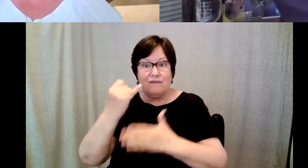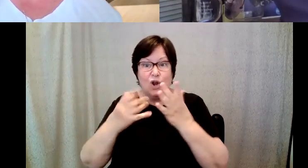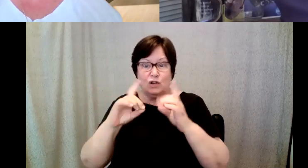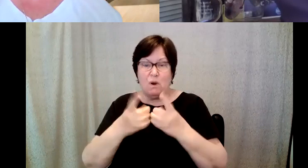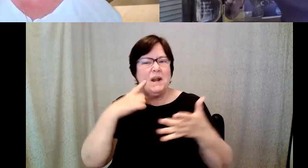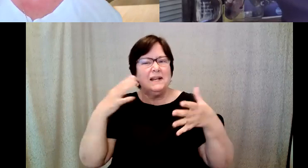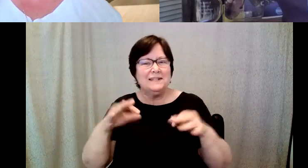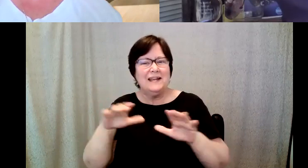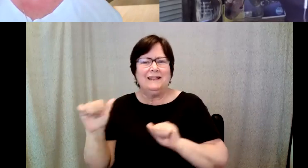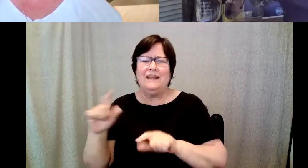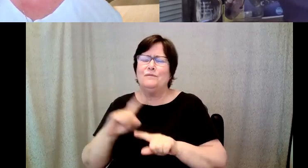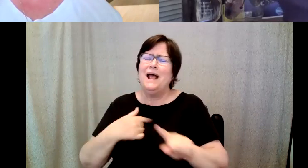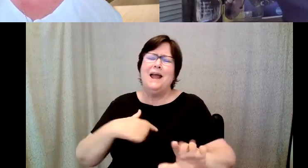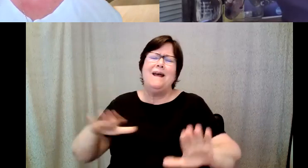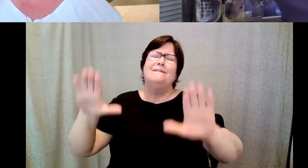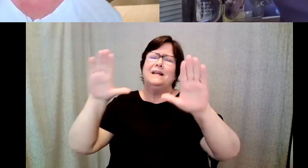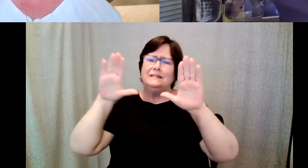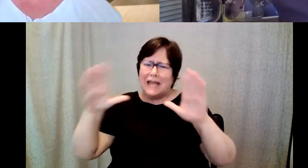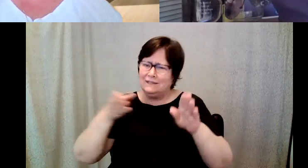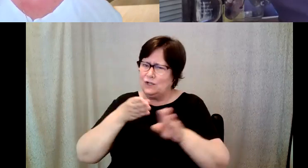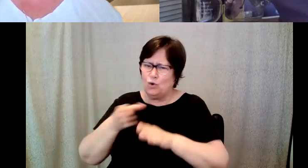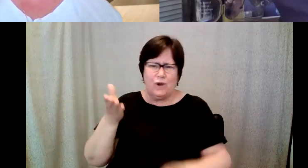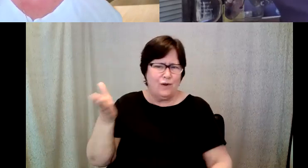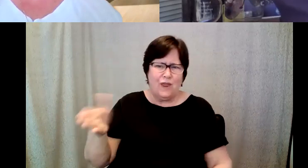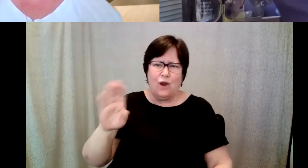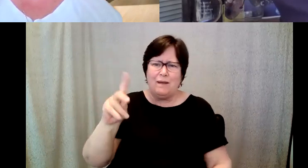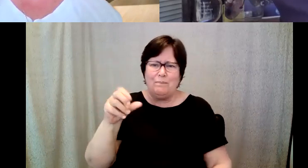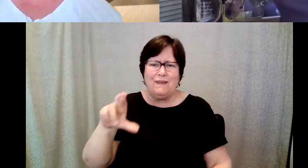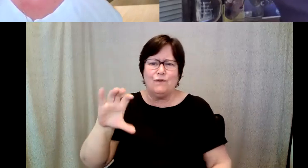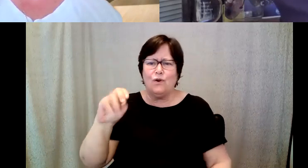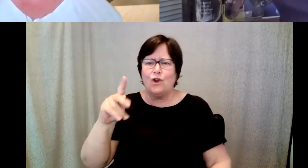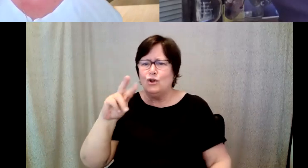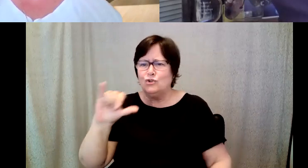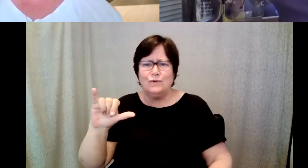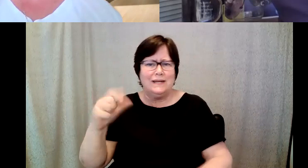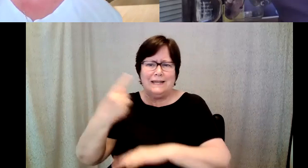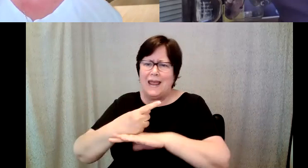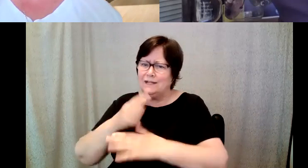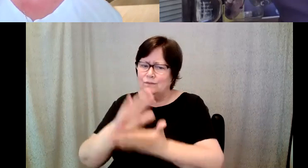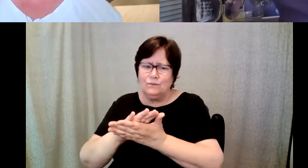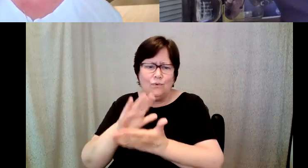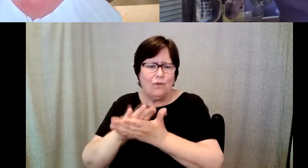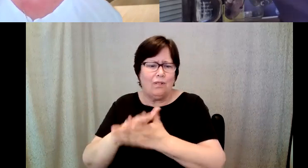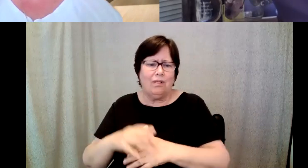I had a fantastic fantastic career at beaver country day school and I love the school,